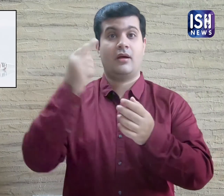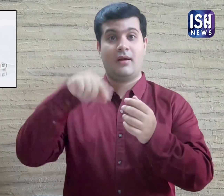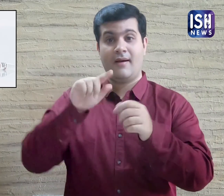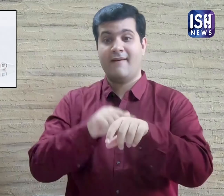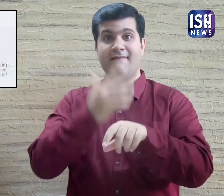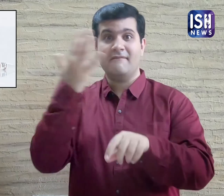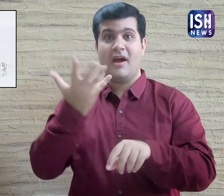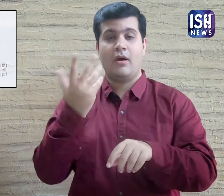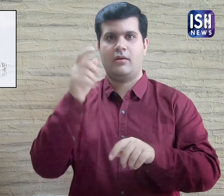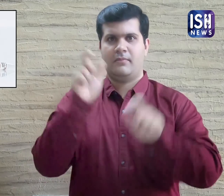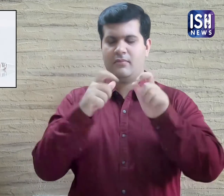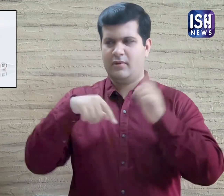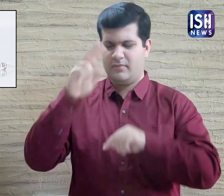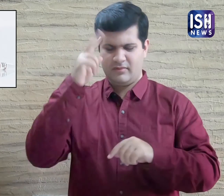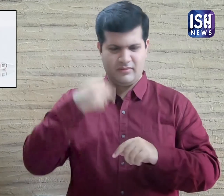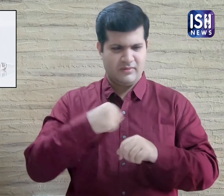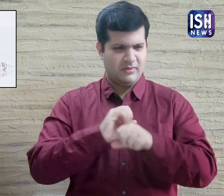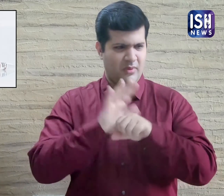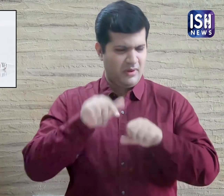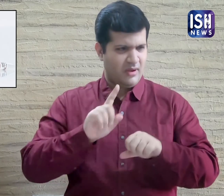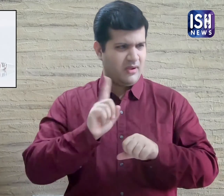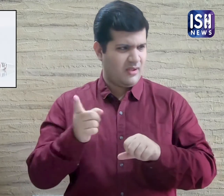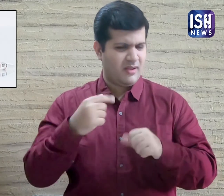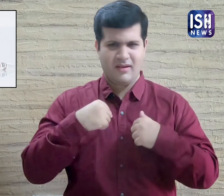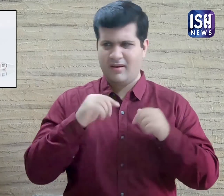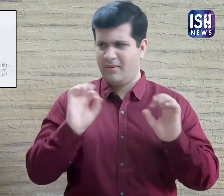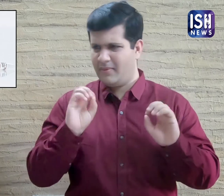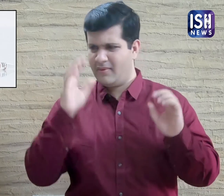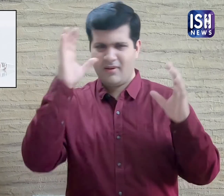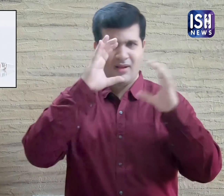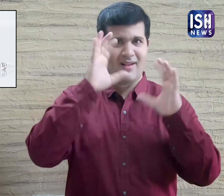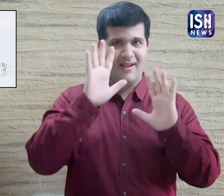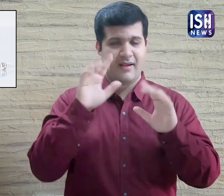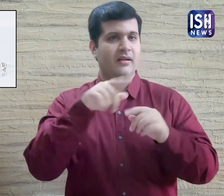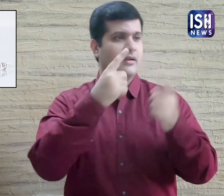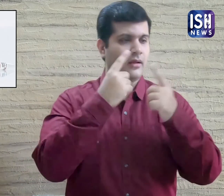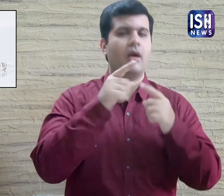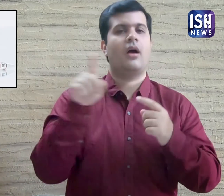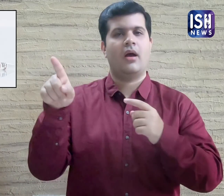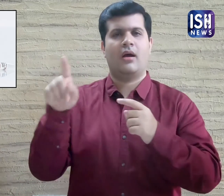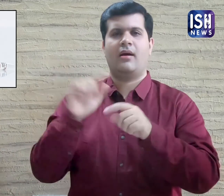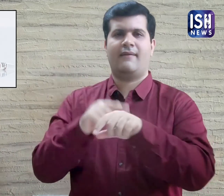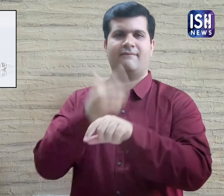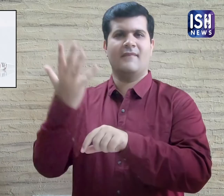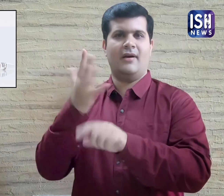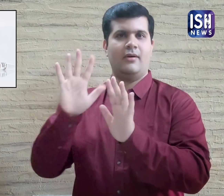Whereas the RT-PCR are for individuals who suspect an infection.